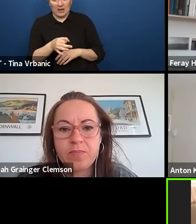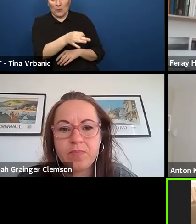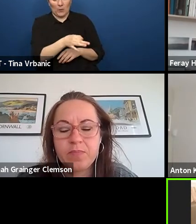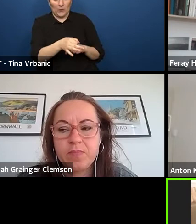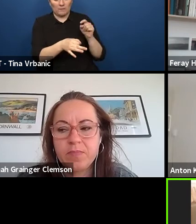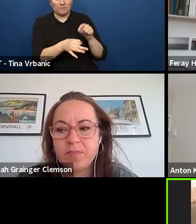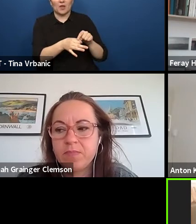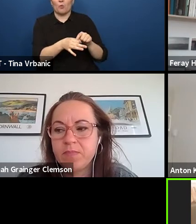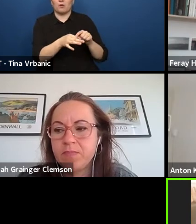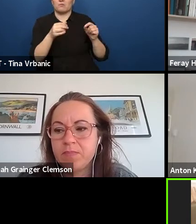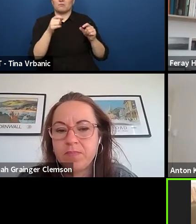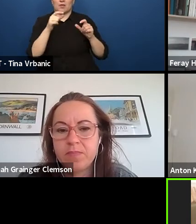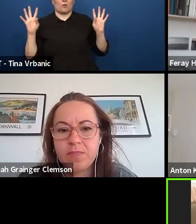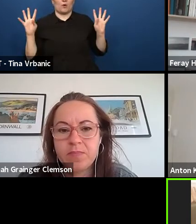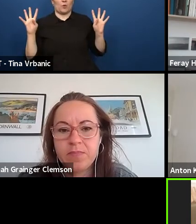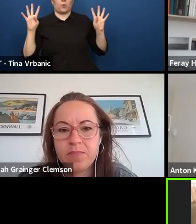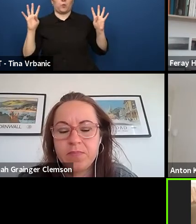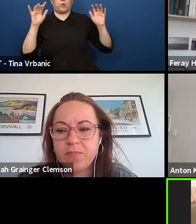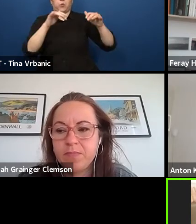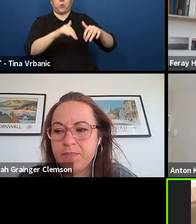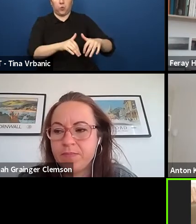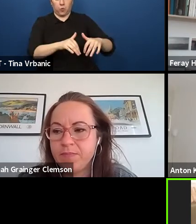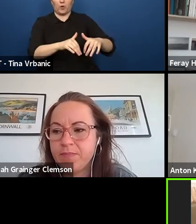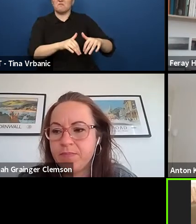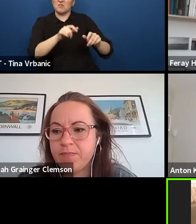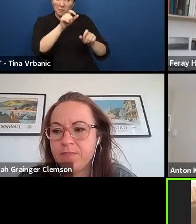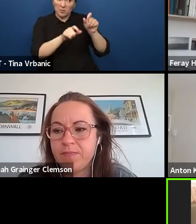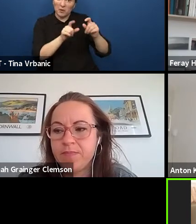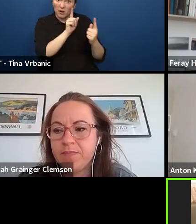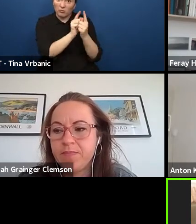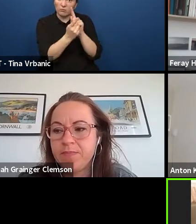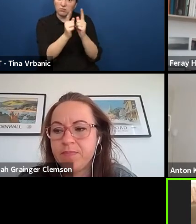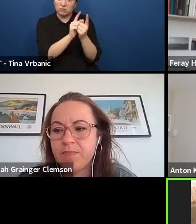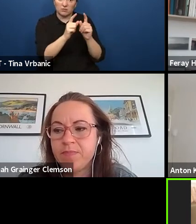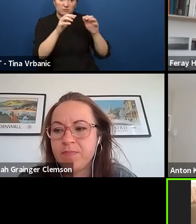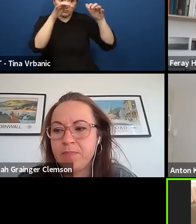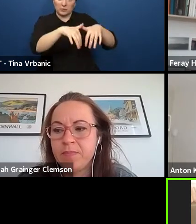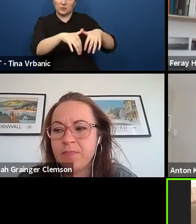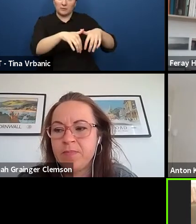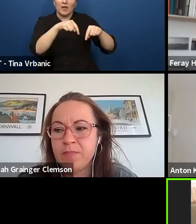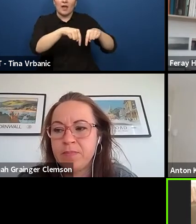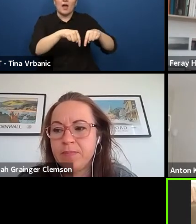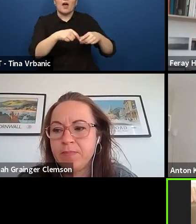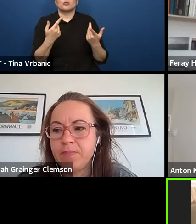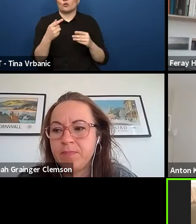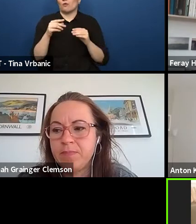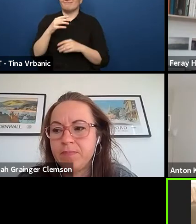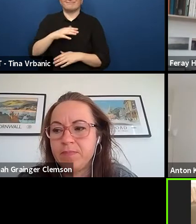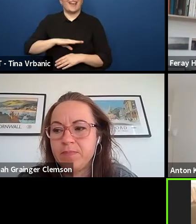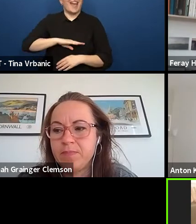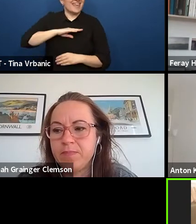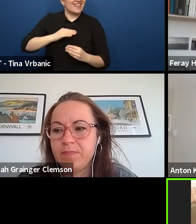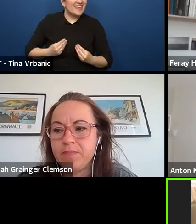in with teenagers, teachers, I underline teachers because the school system